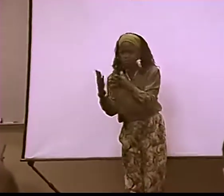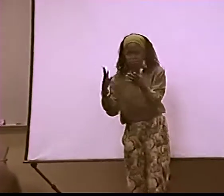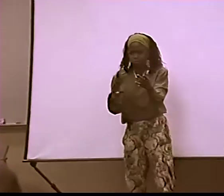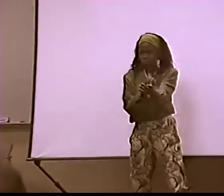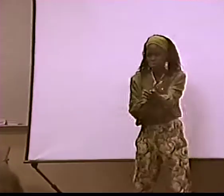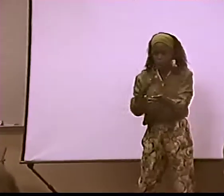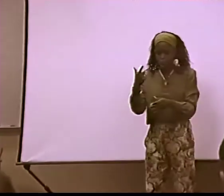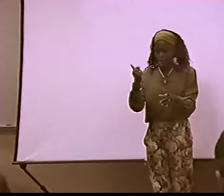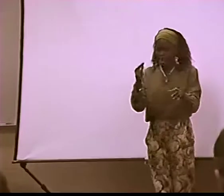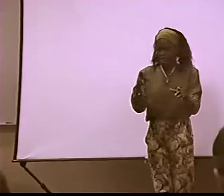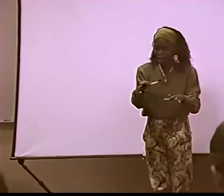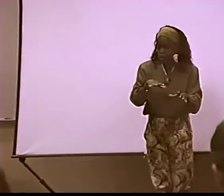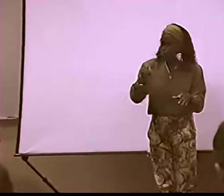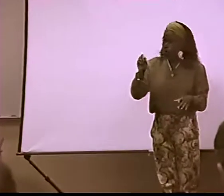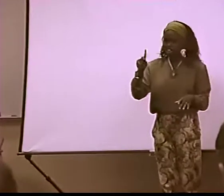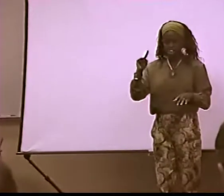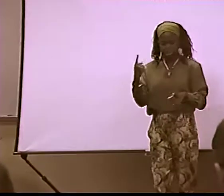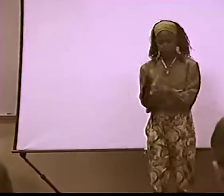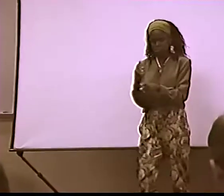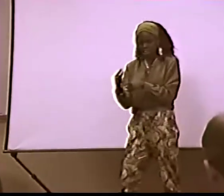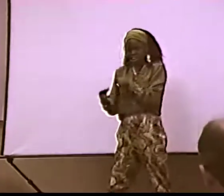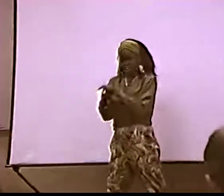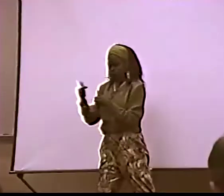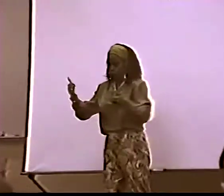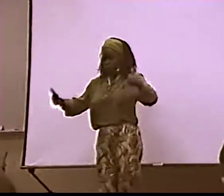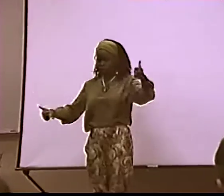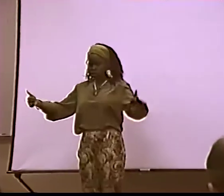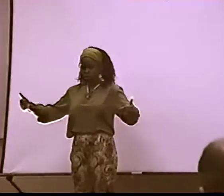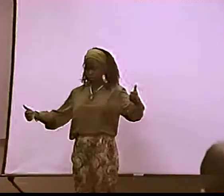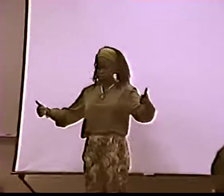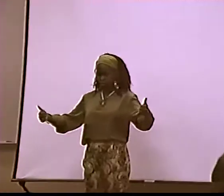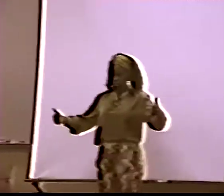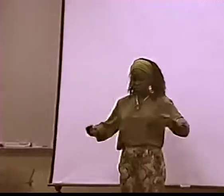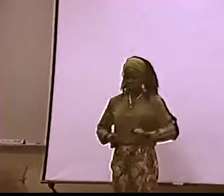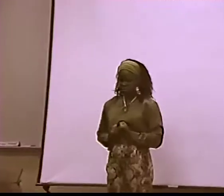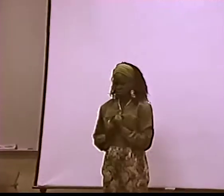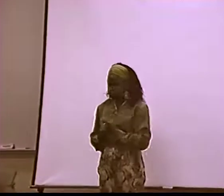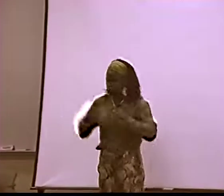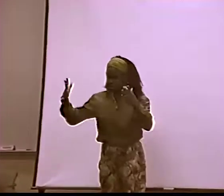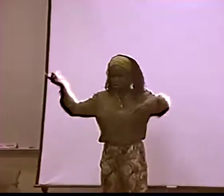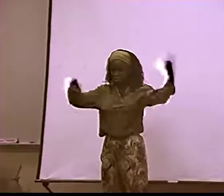...THAT PASSION THAT THEY'VE INTERNALIZED ALL THESE YEARS. NOW, THAT COULD BE THE RESULT OF EARLY CHILDHOOD ...